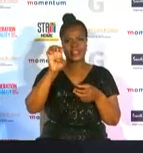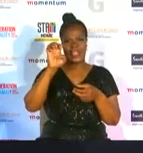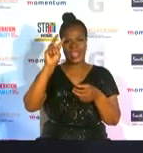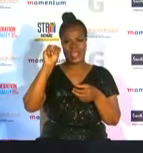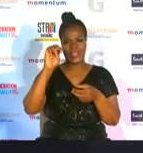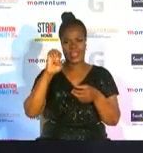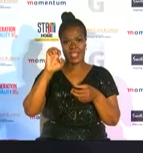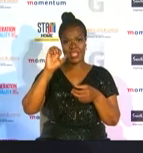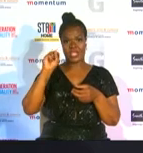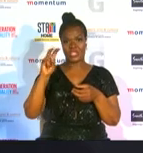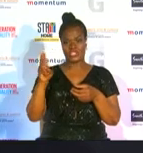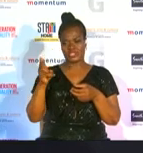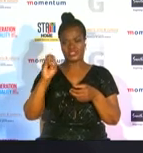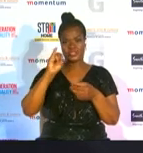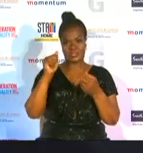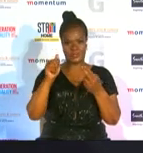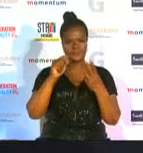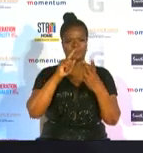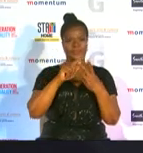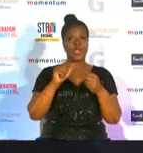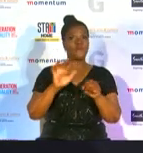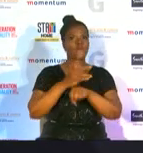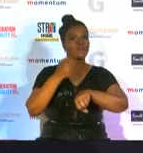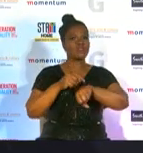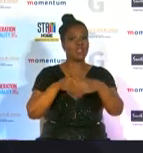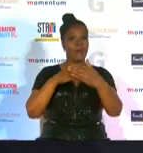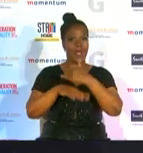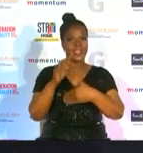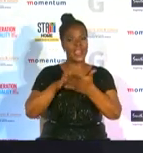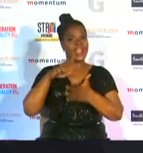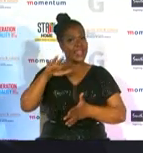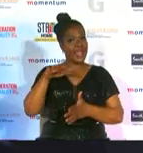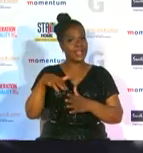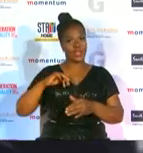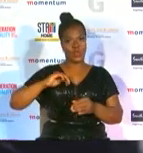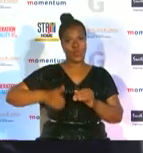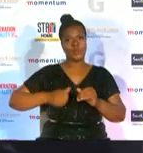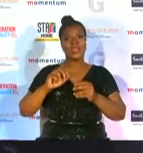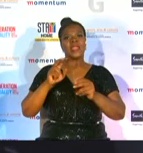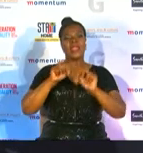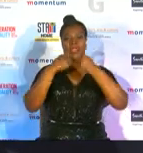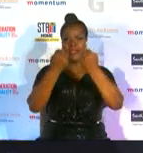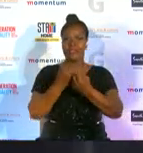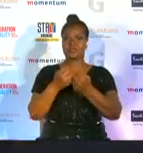black female full-time women's under 19 and women's national academy head coach